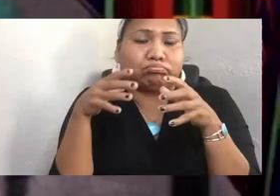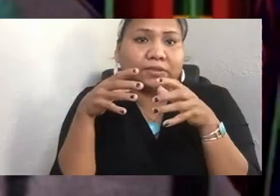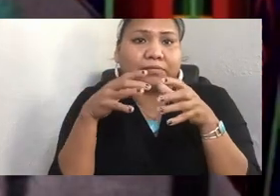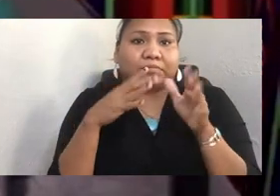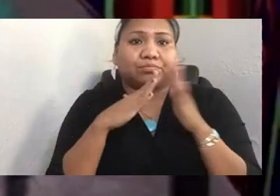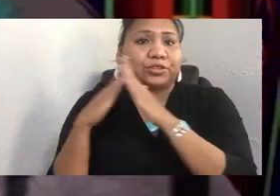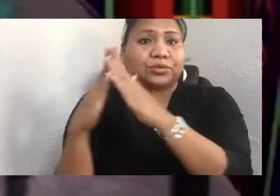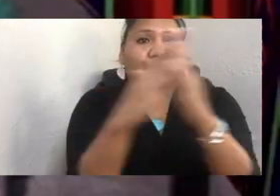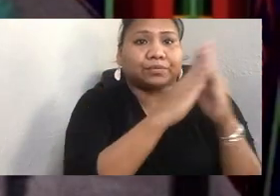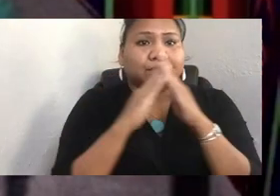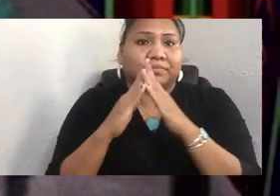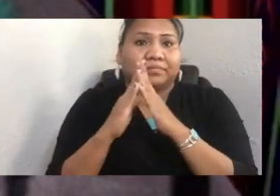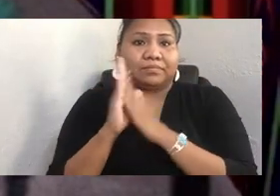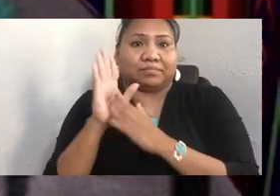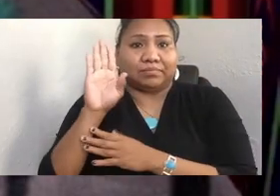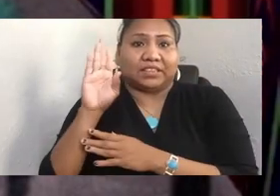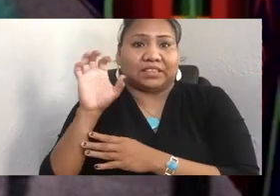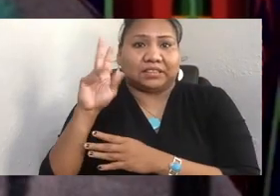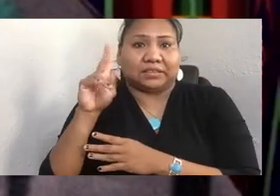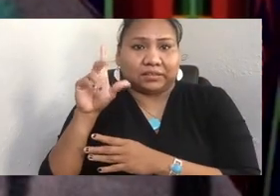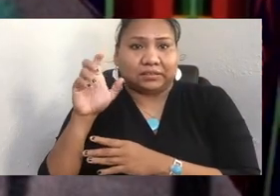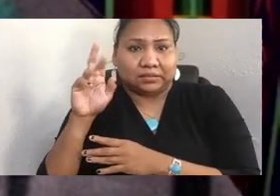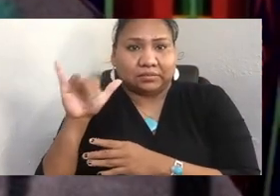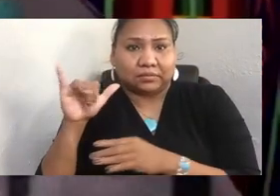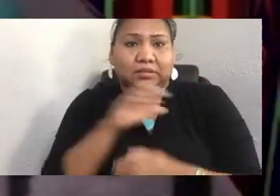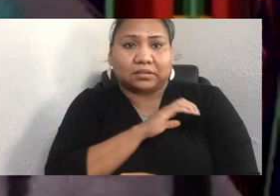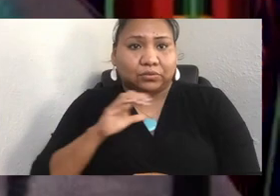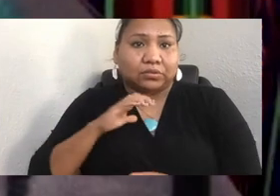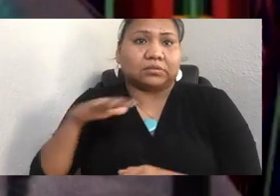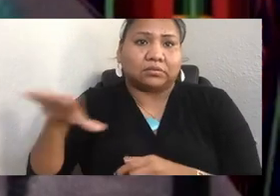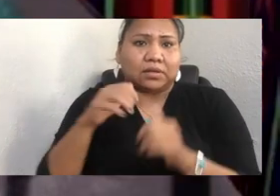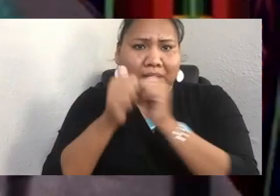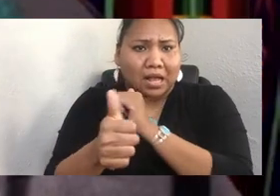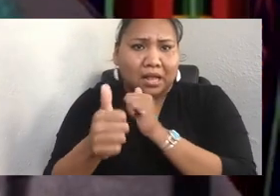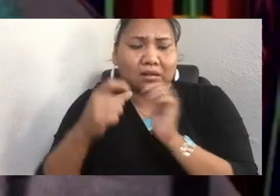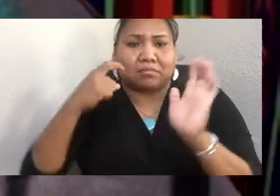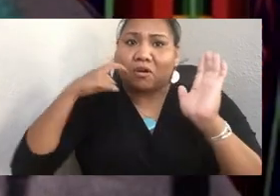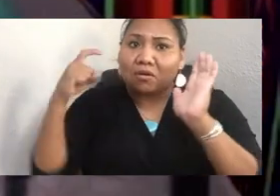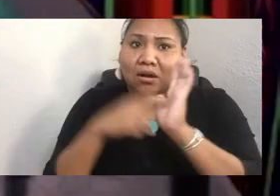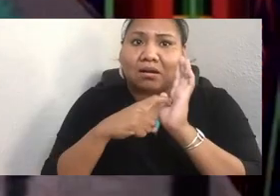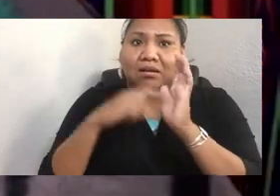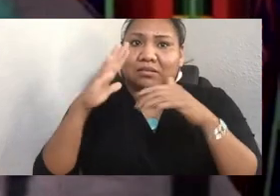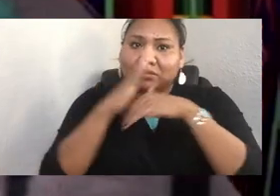that passed a resolution, recognizing indigenous Peoples' Day in 1992.